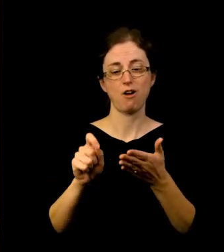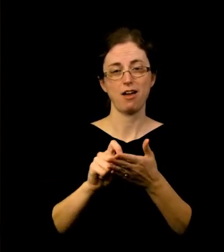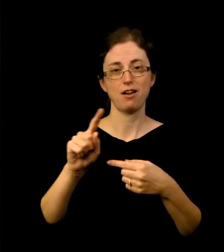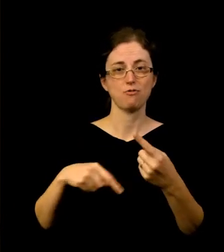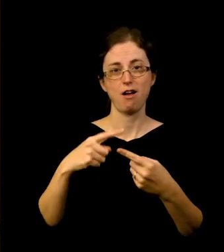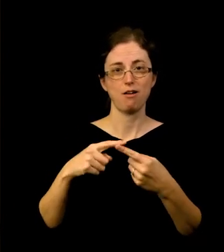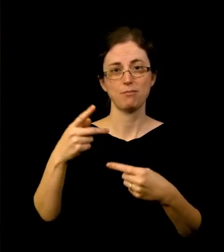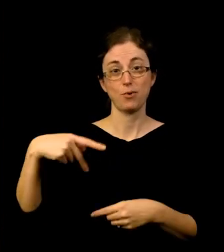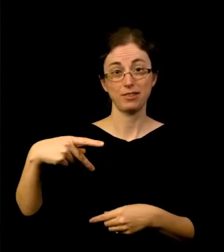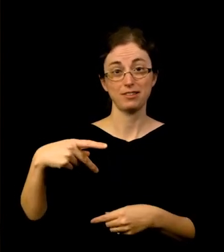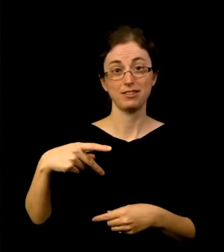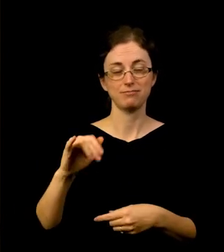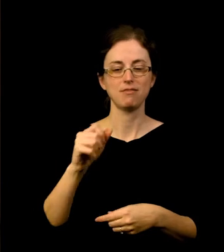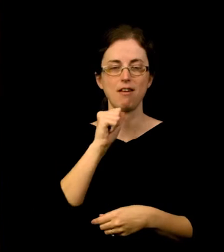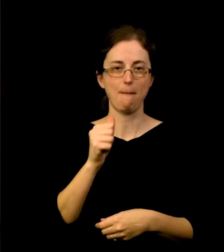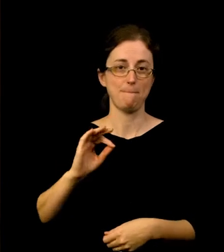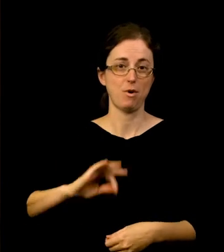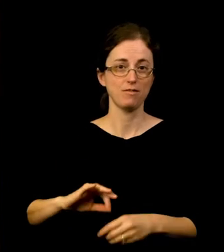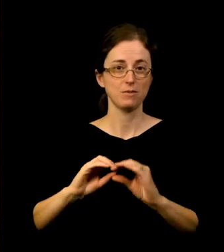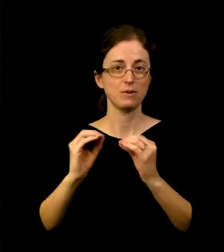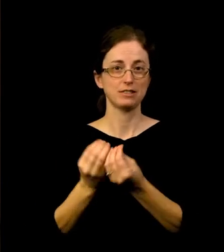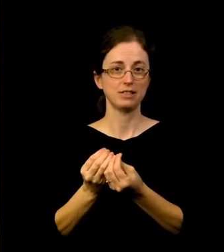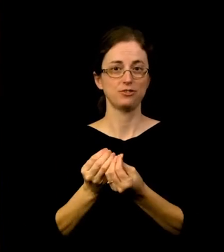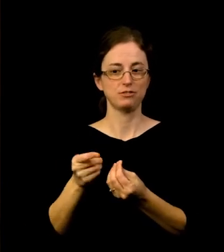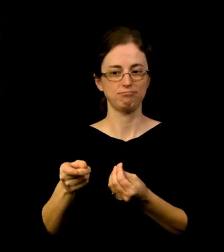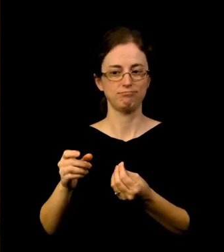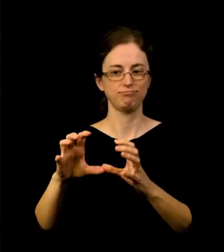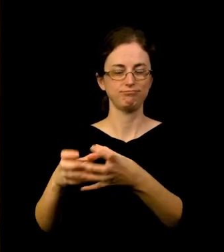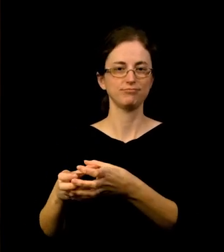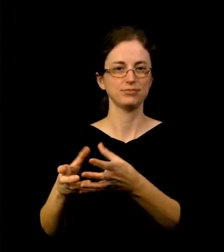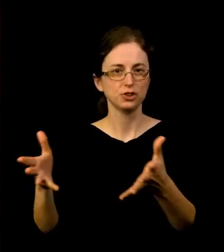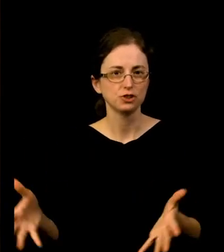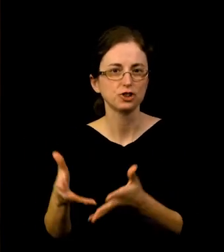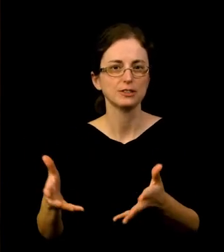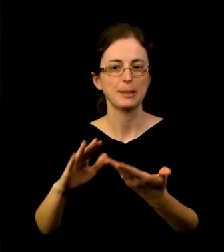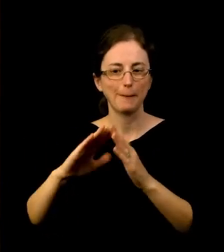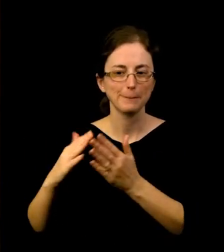a nonprofit organization that encourages community through writing.